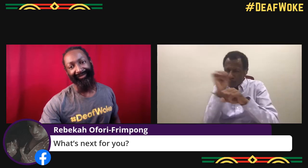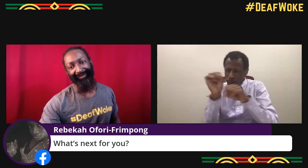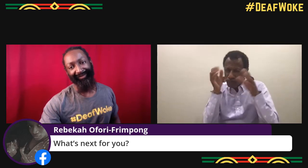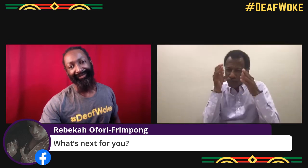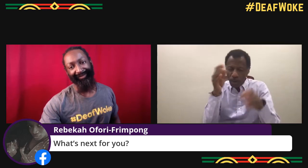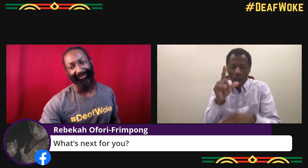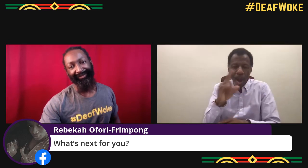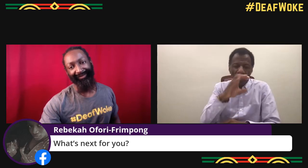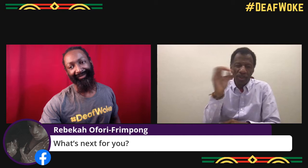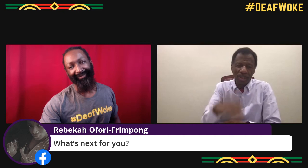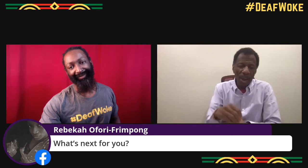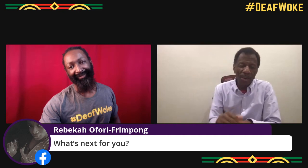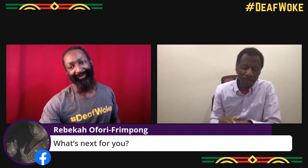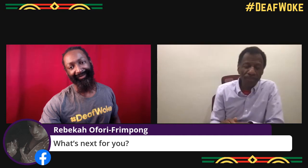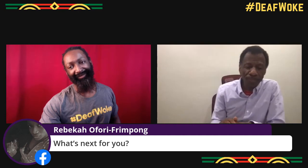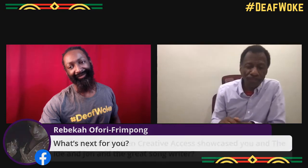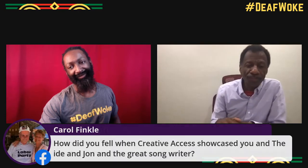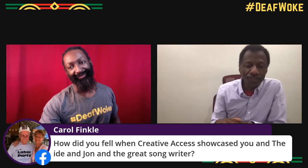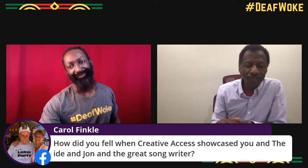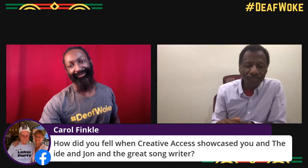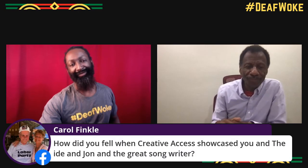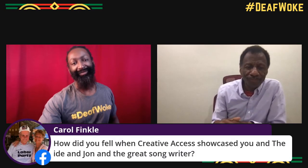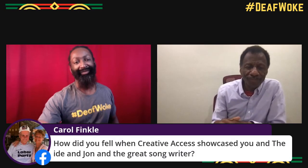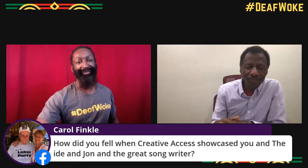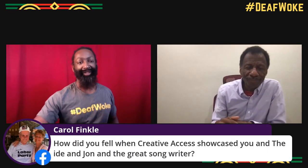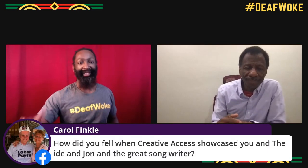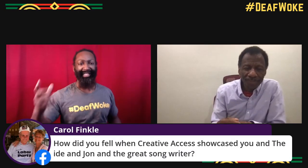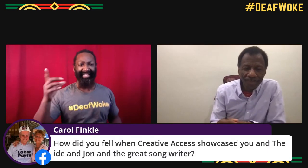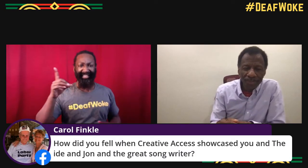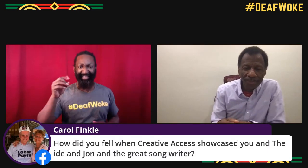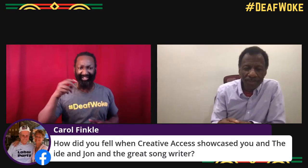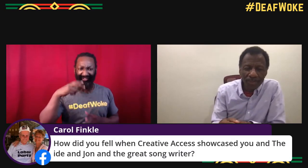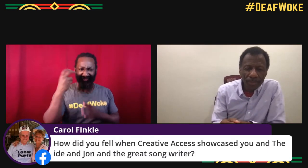and as our goal is to have a very large and prominent company.